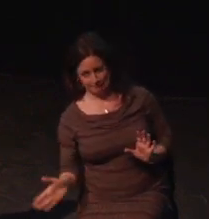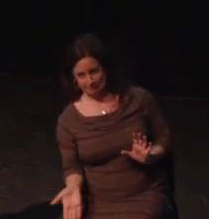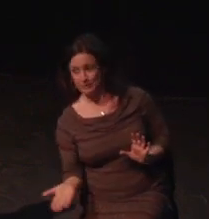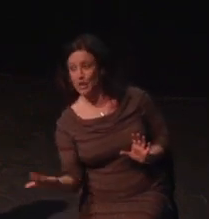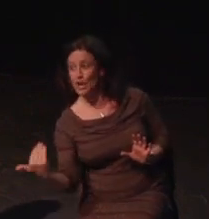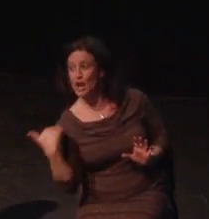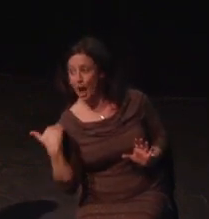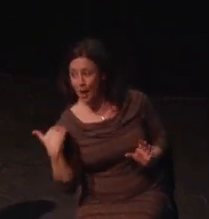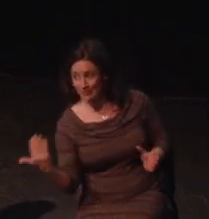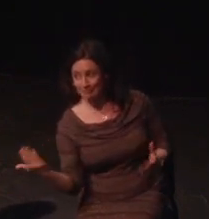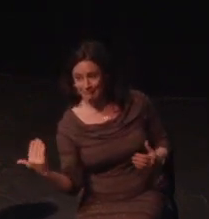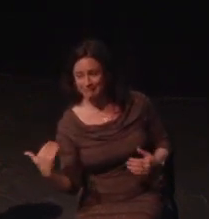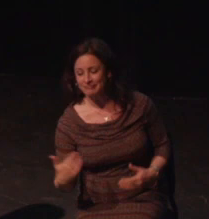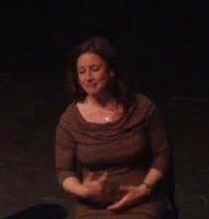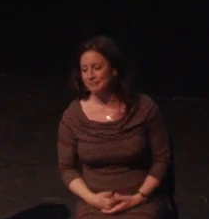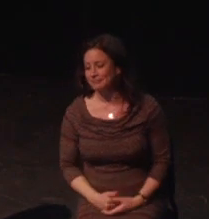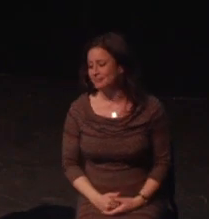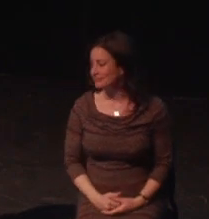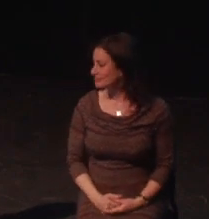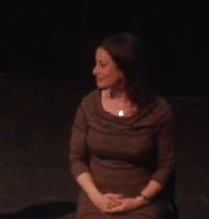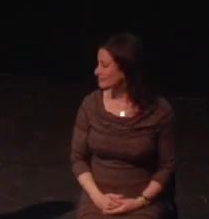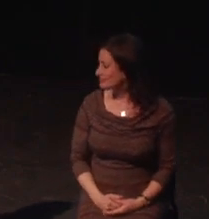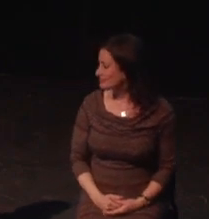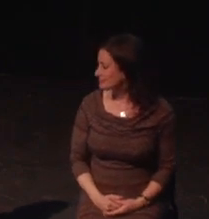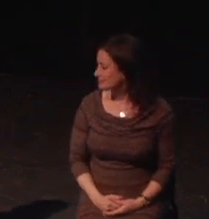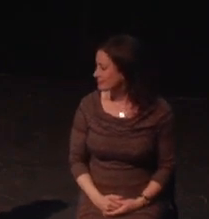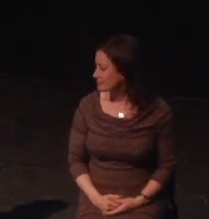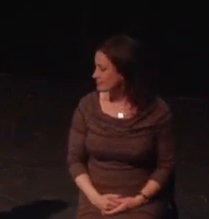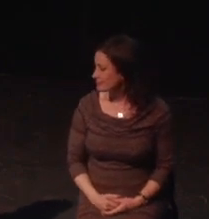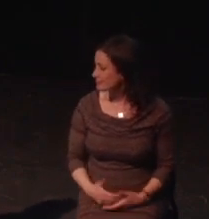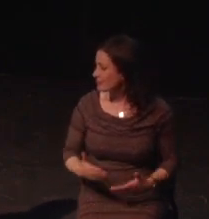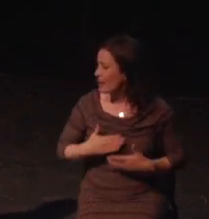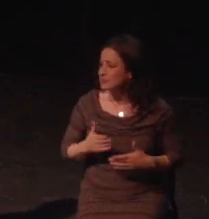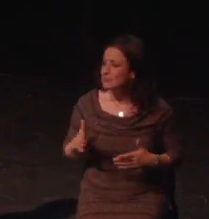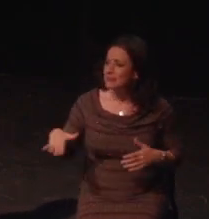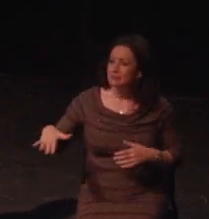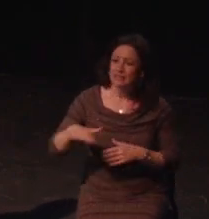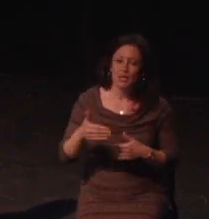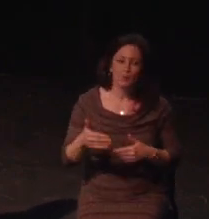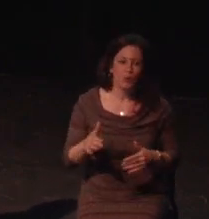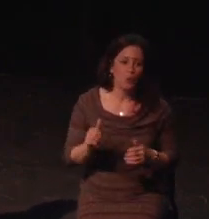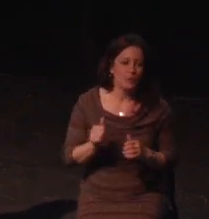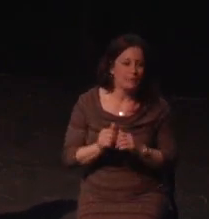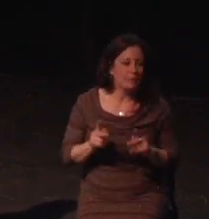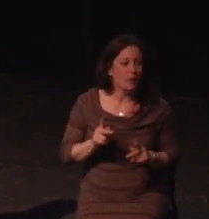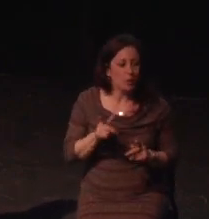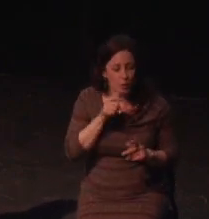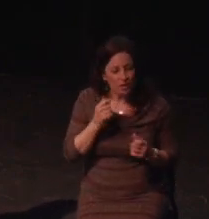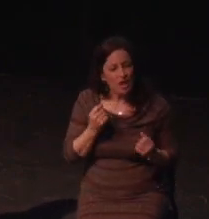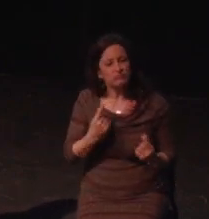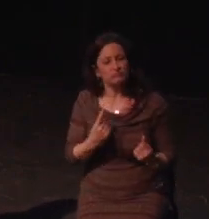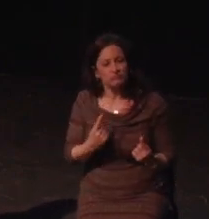adventures and abilities I'll likely never have in real life. Even though this is a common thread amongst people who love games. I'd say it's potentially more profound for disabled people.